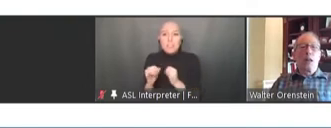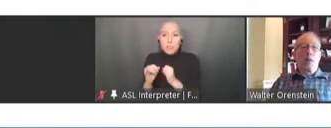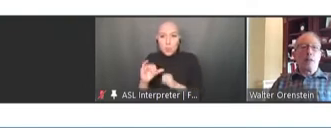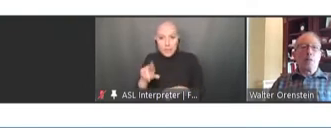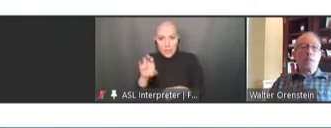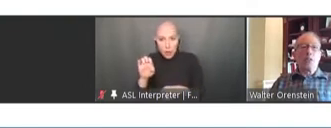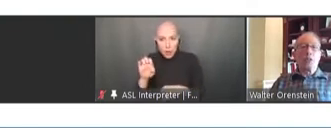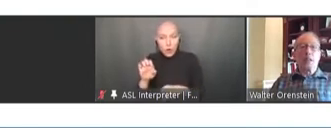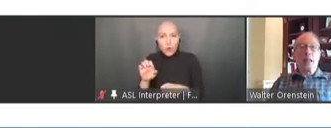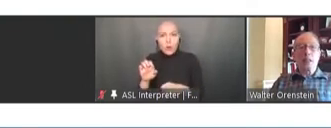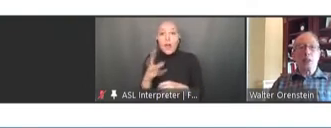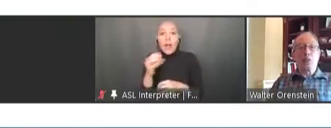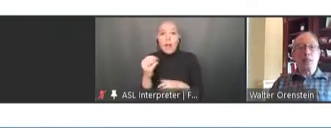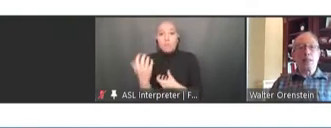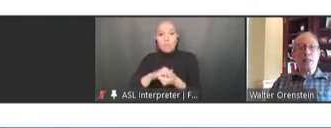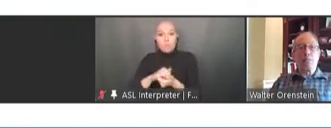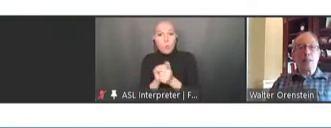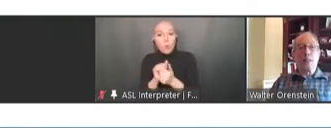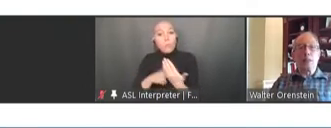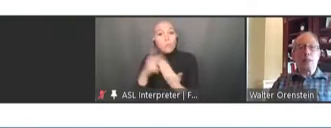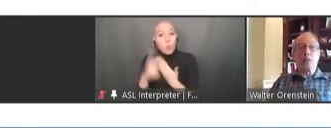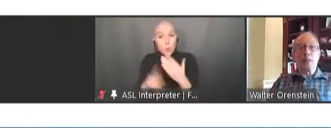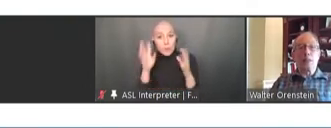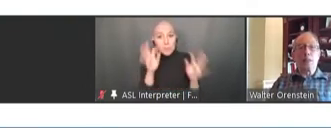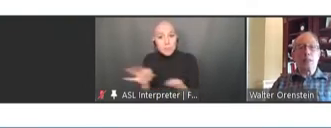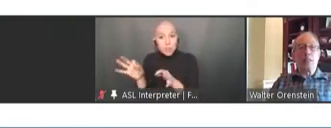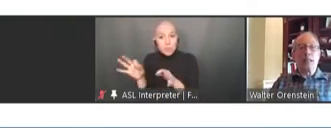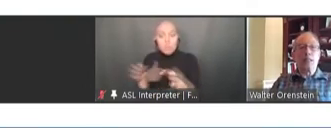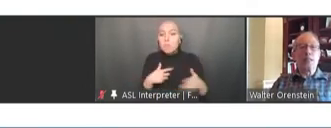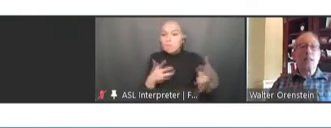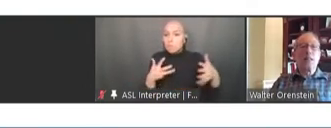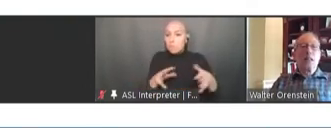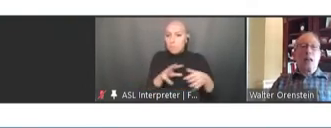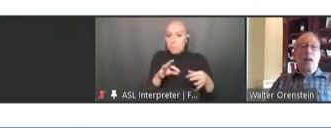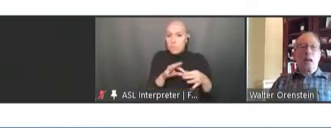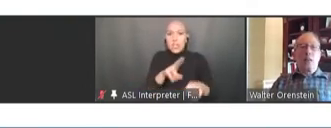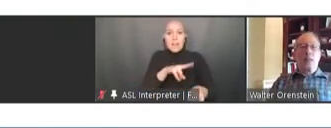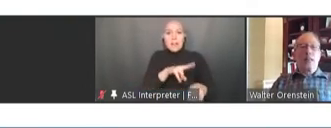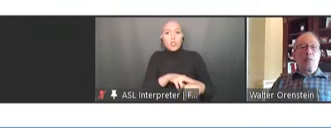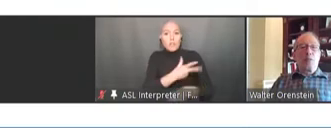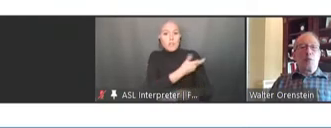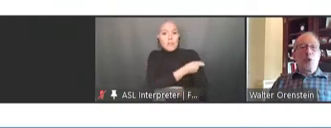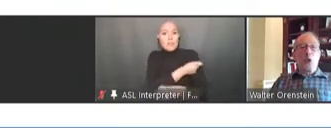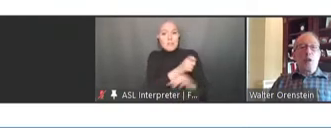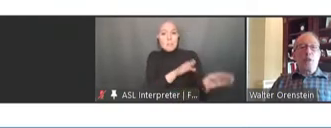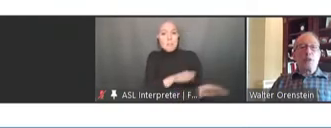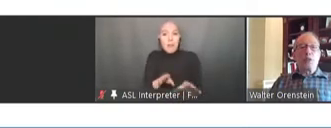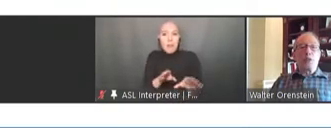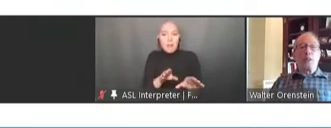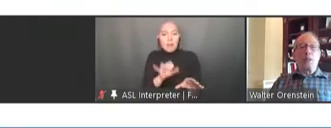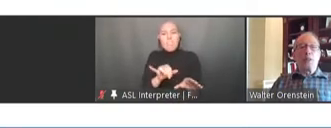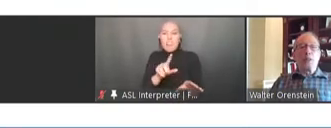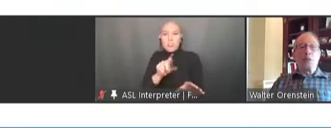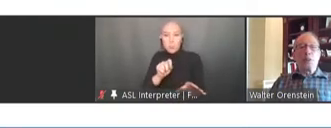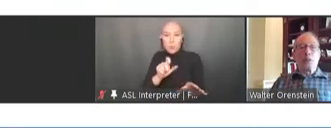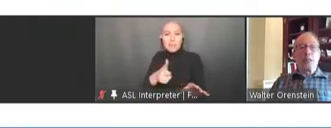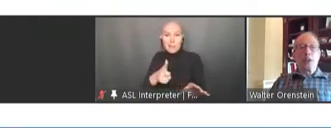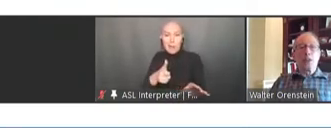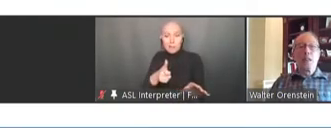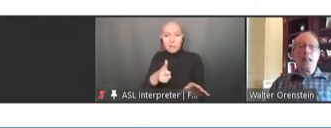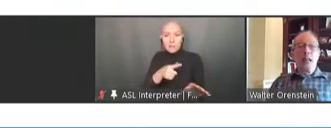I've already mentioned the National Vaccine Plan in 2010. Further efforts on adult immunization.